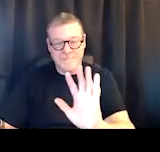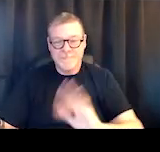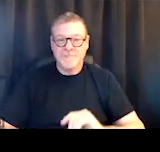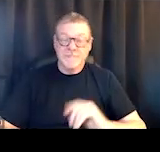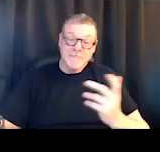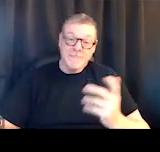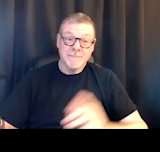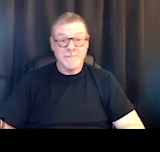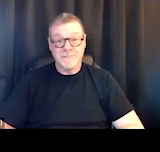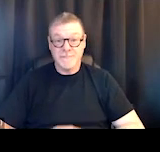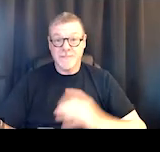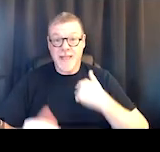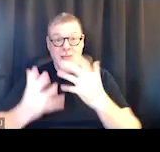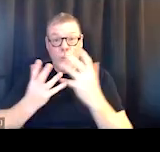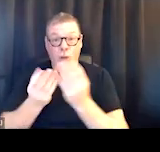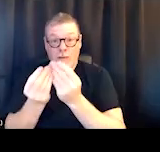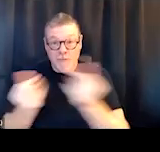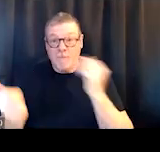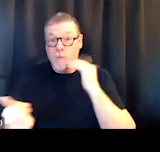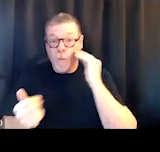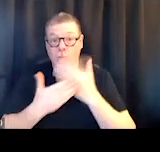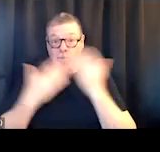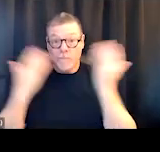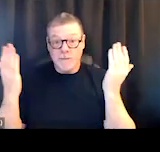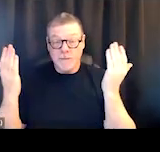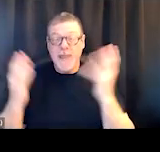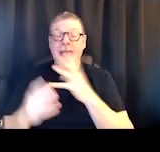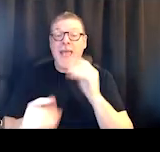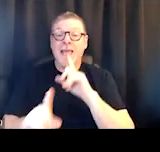you know, solve homelessness. And the solution to homelessness is homes,